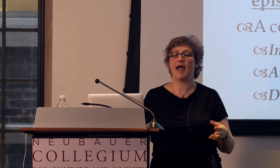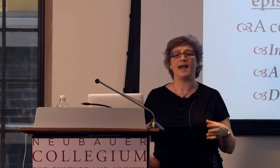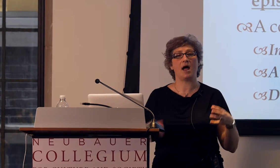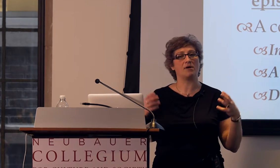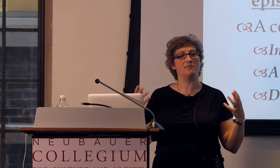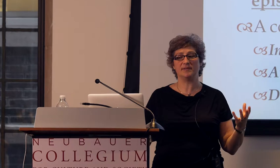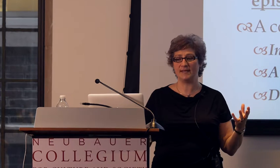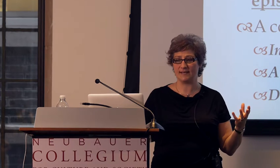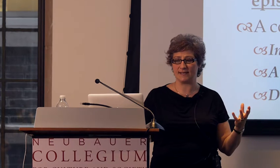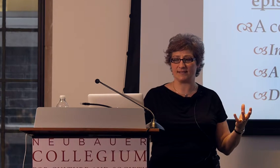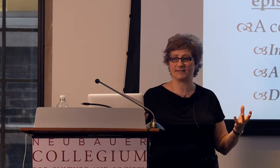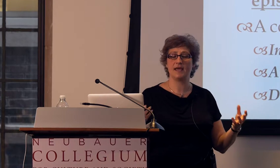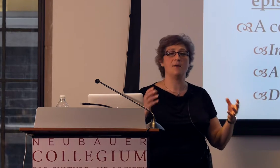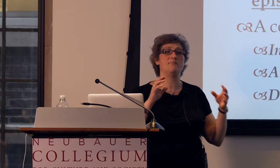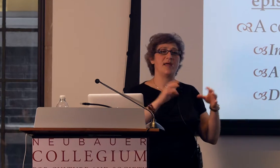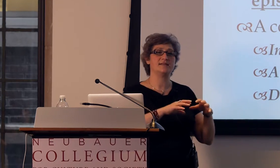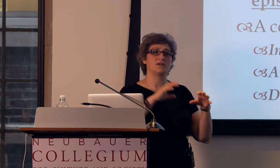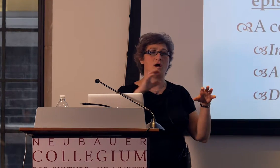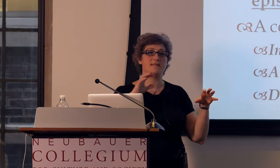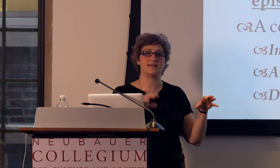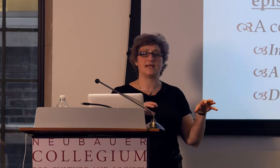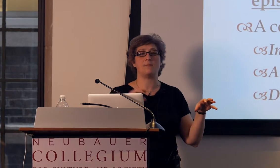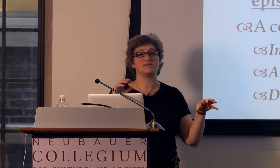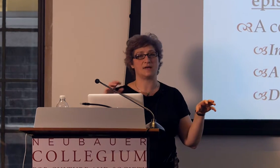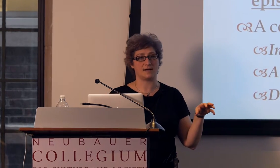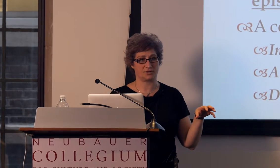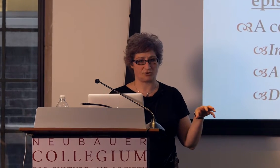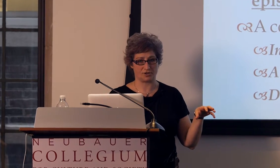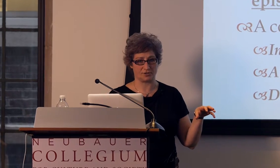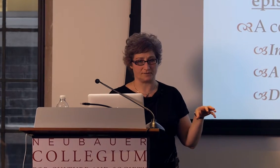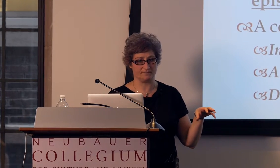and how complete it is based on its episodic structure.